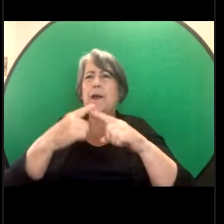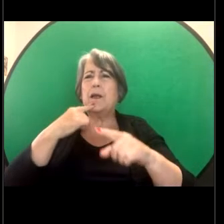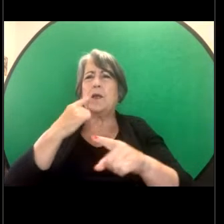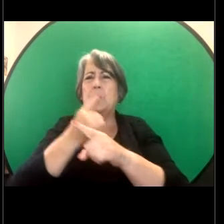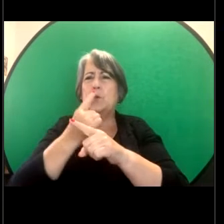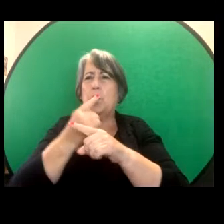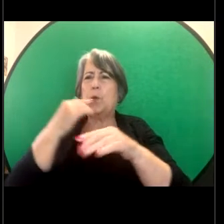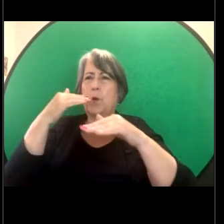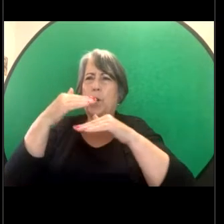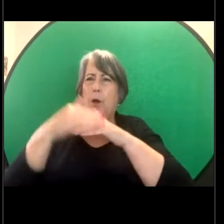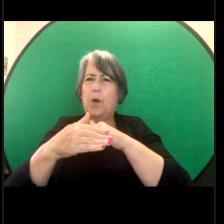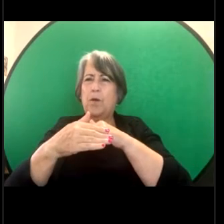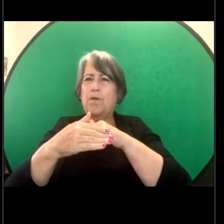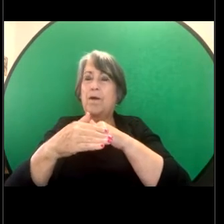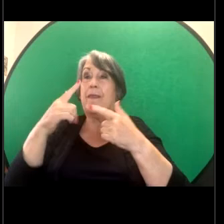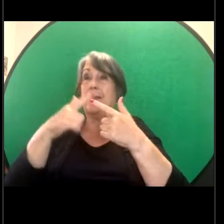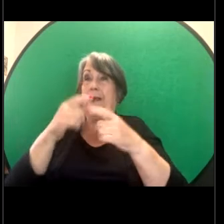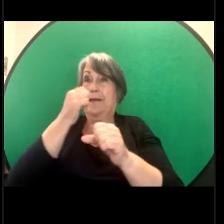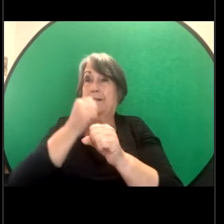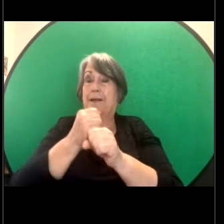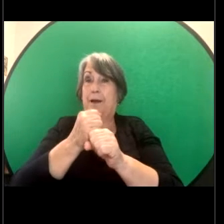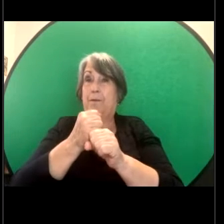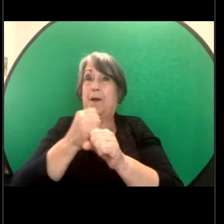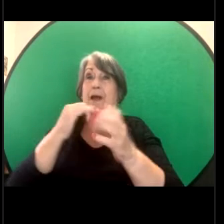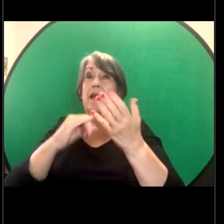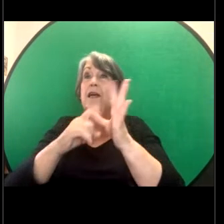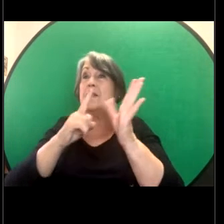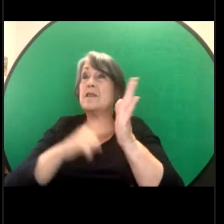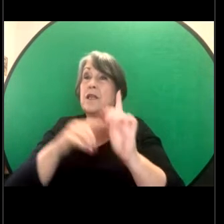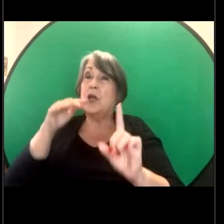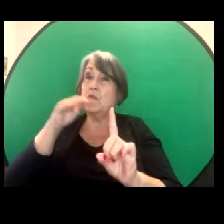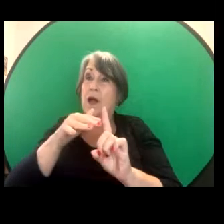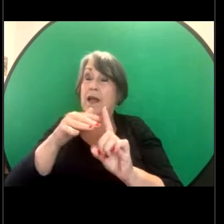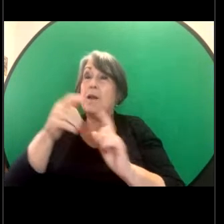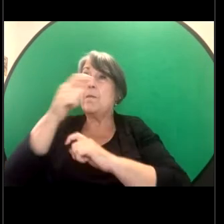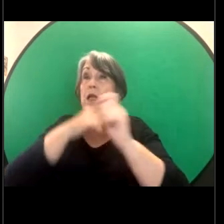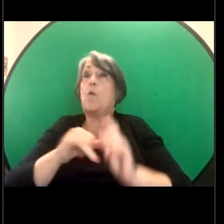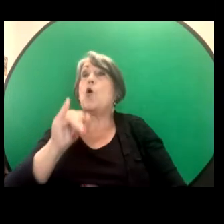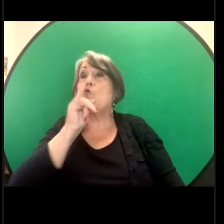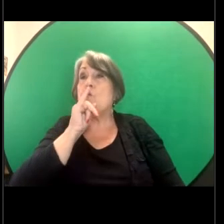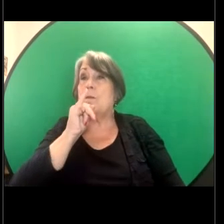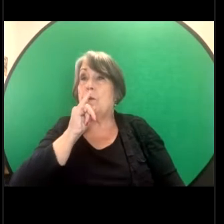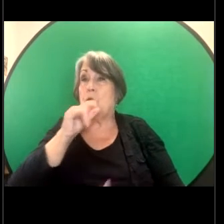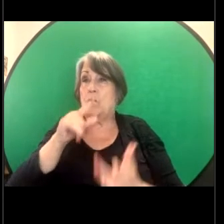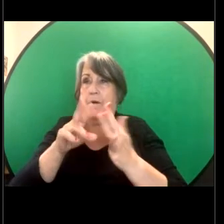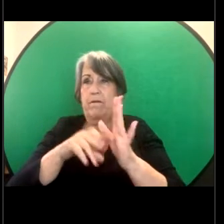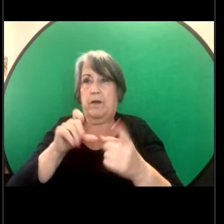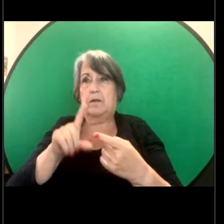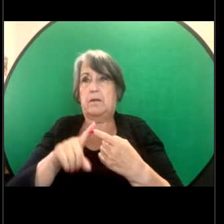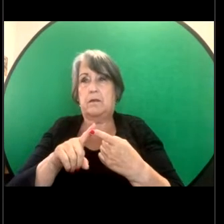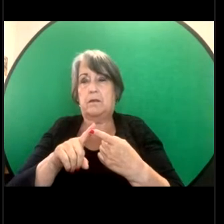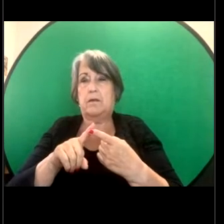the scenario where sexual harassment may also be a criminal offence. So some forms of sexual